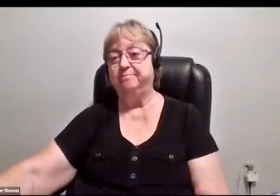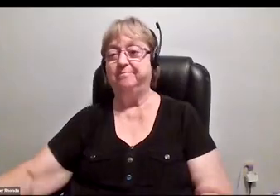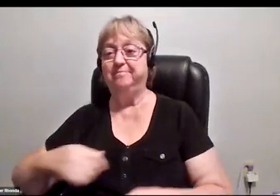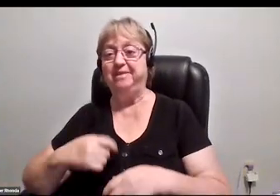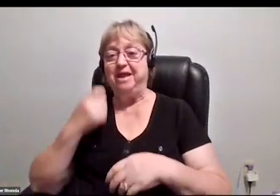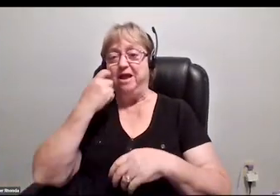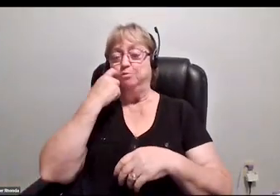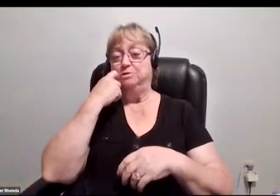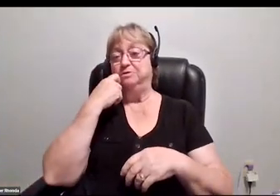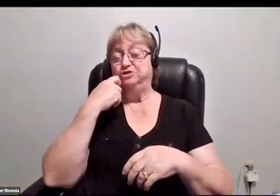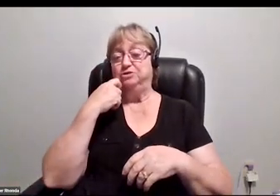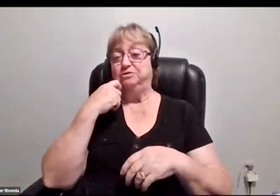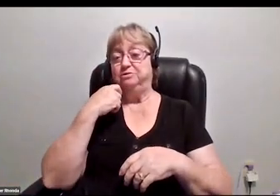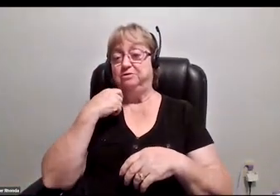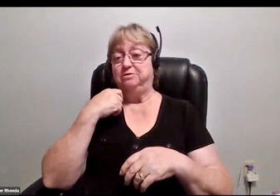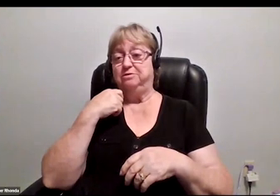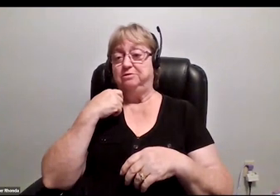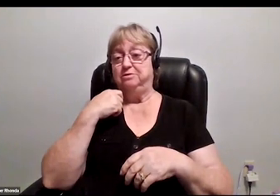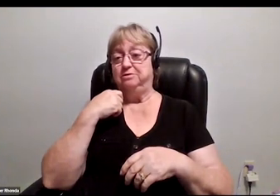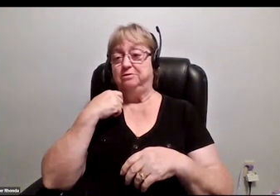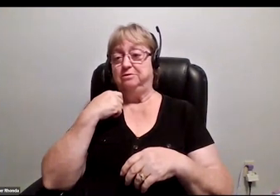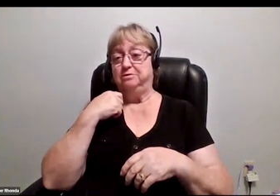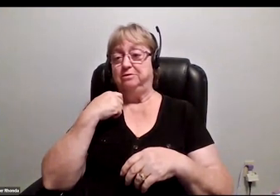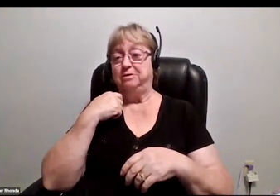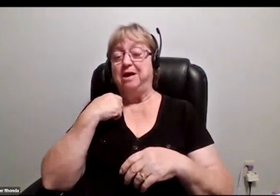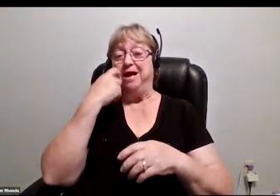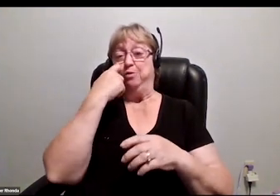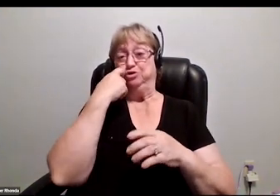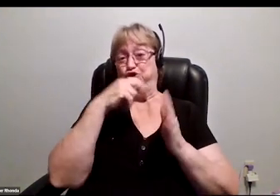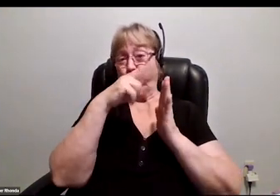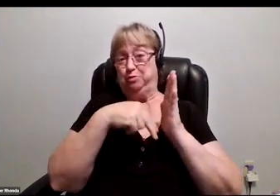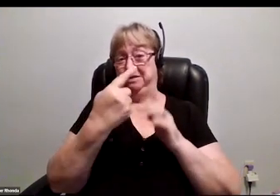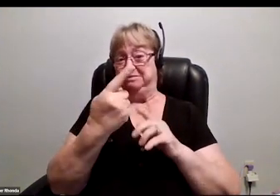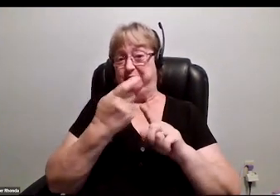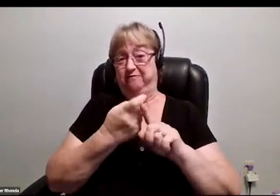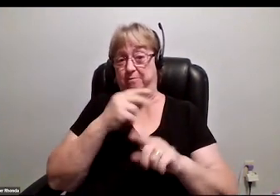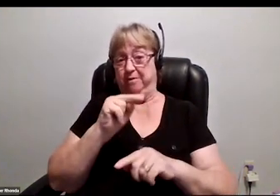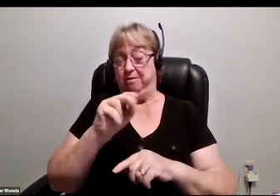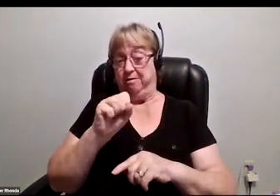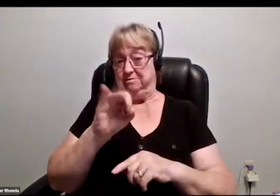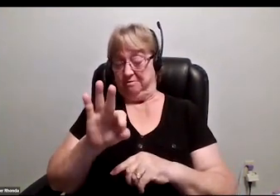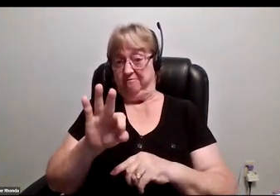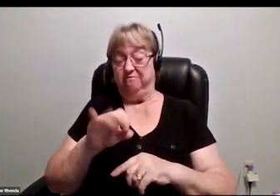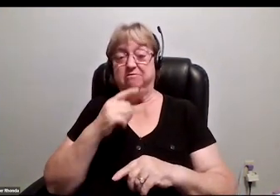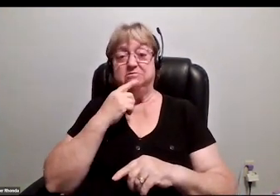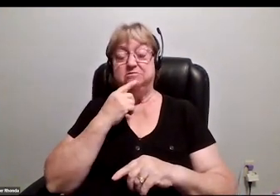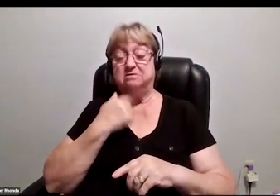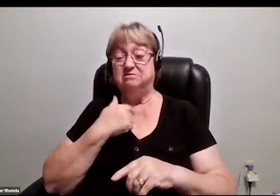there is 27% of American adults have a disability